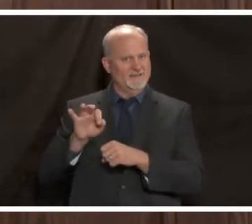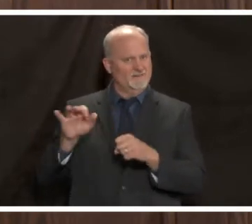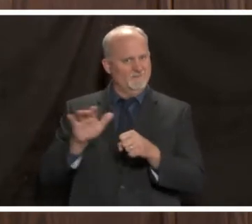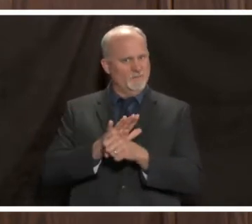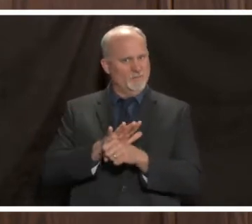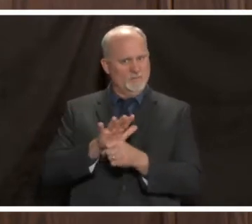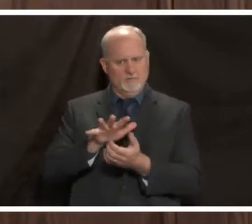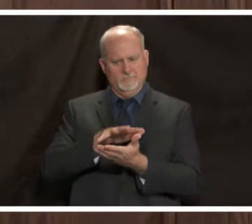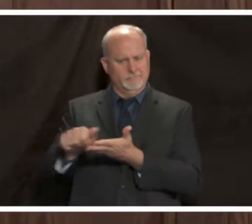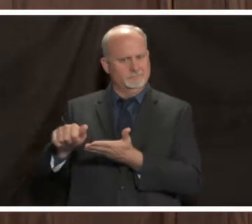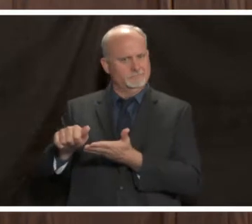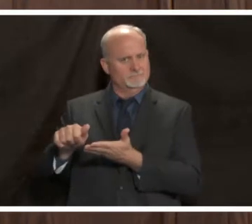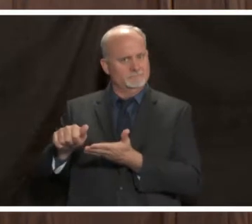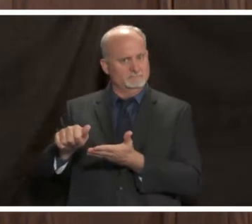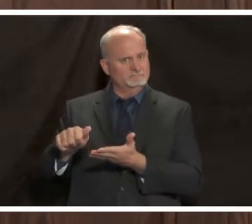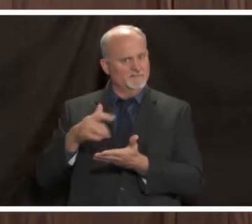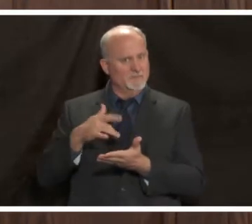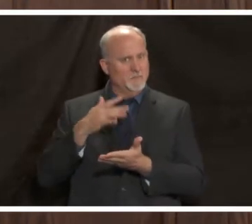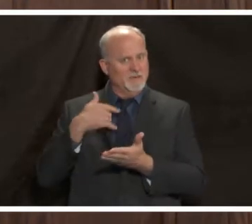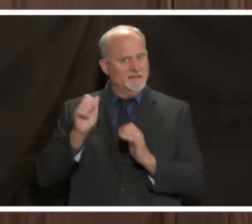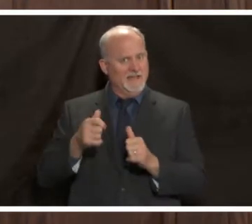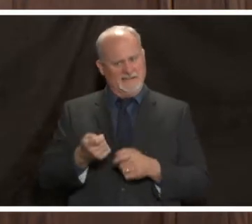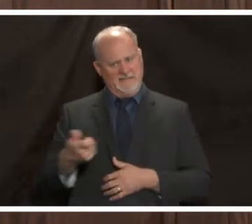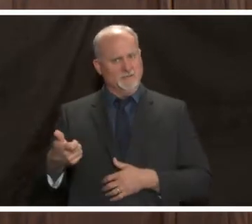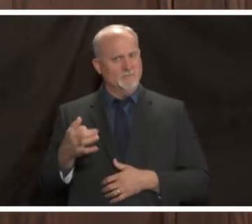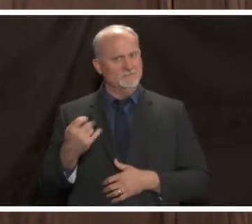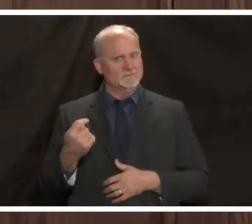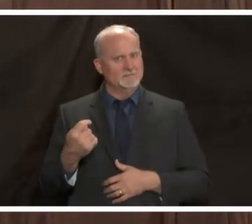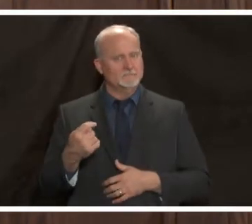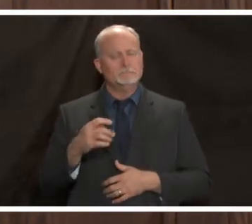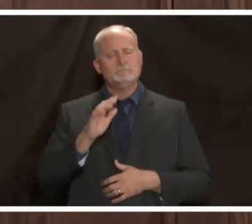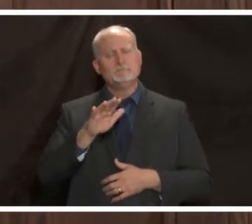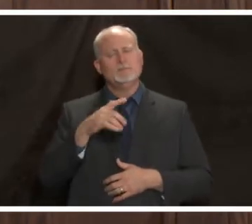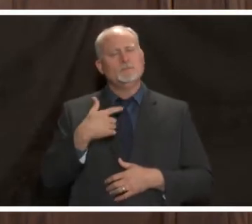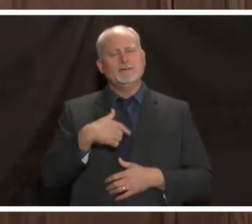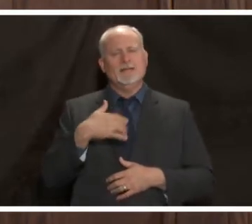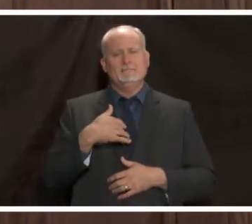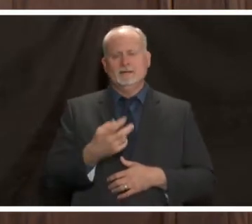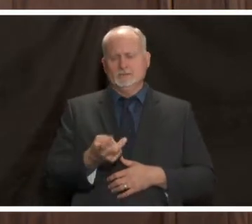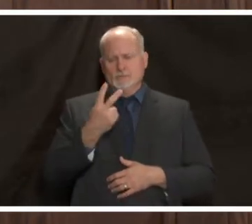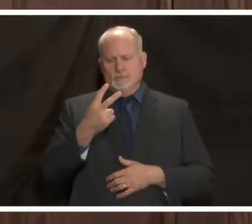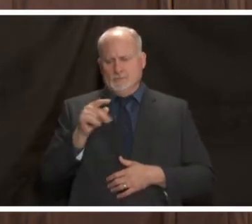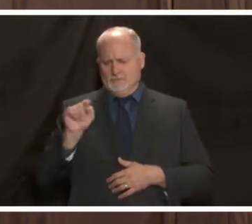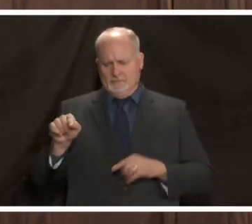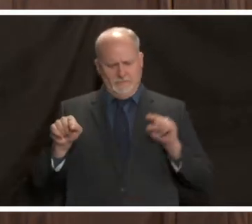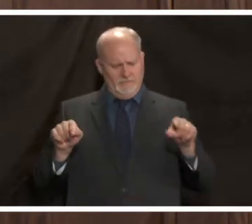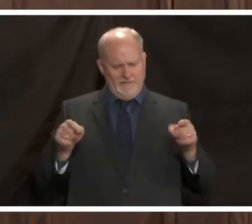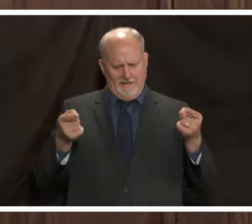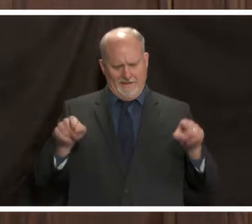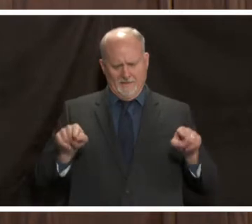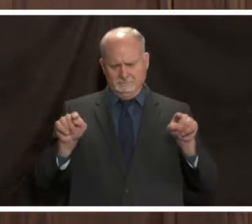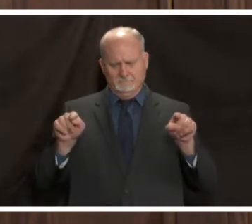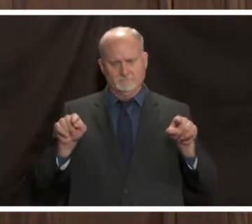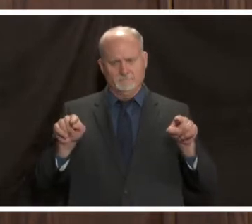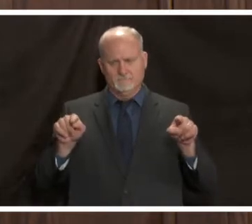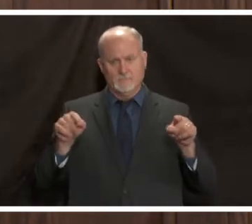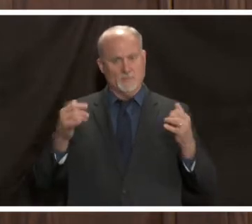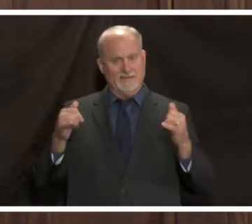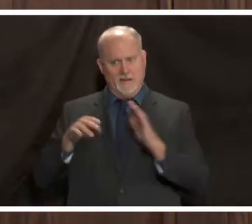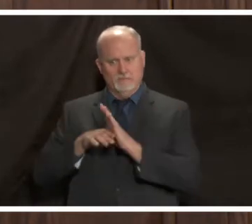for all of us so we have these two kind of opposite things going on a rising number of cases